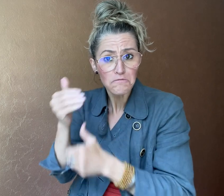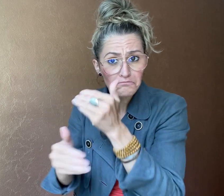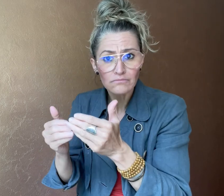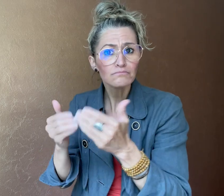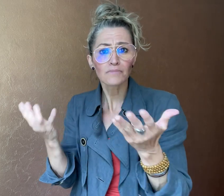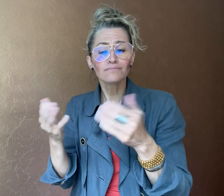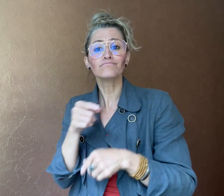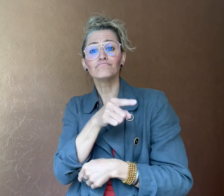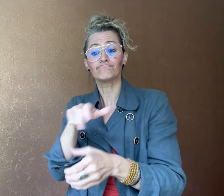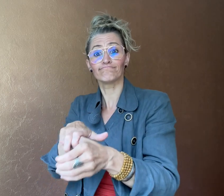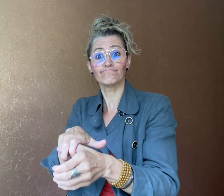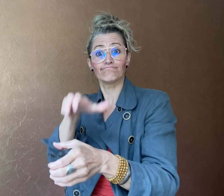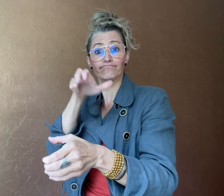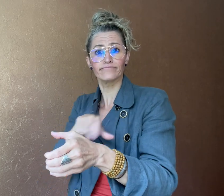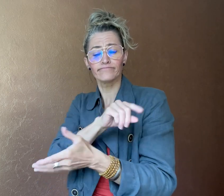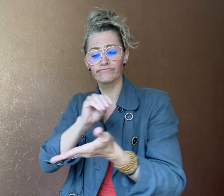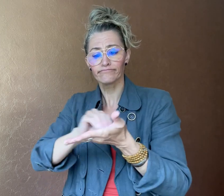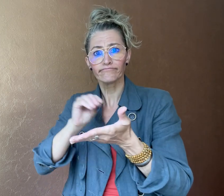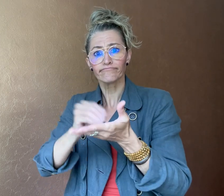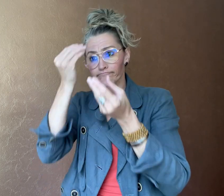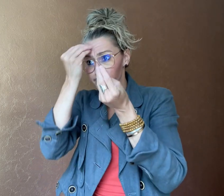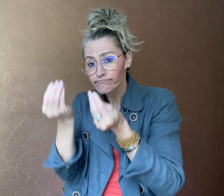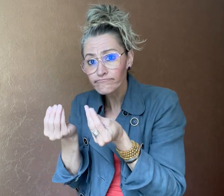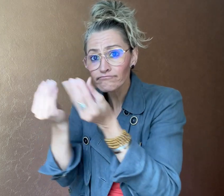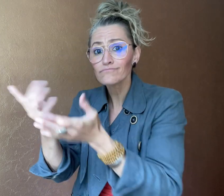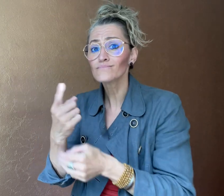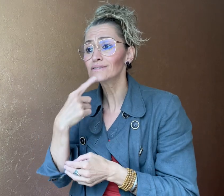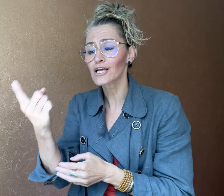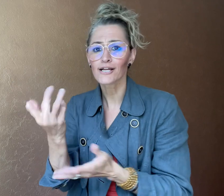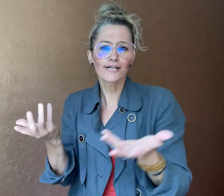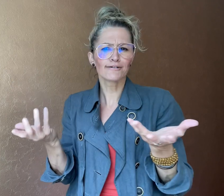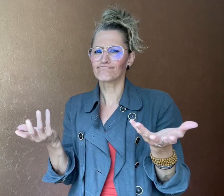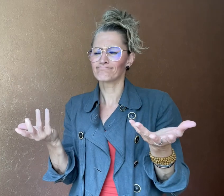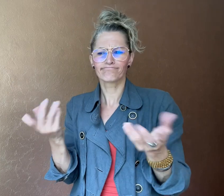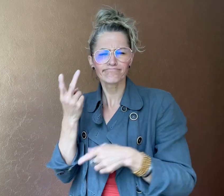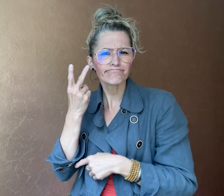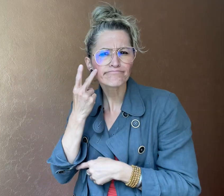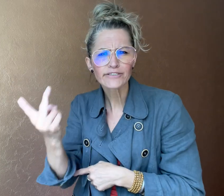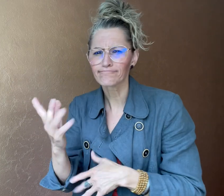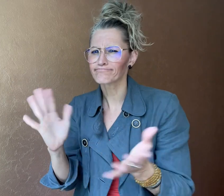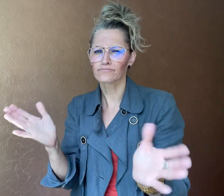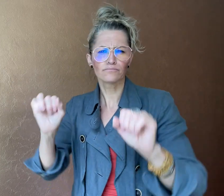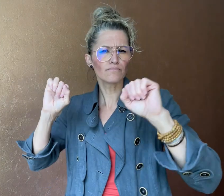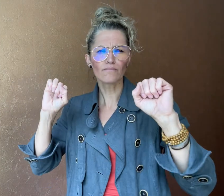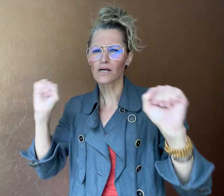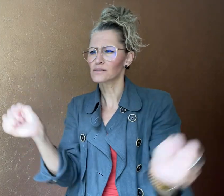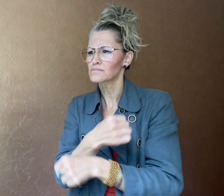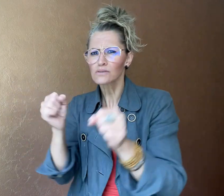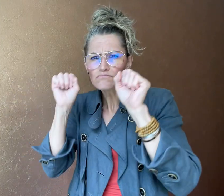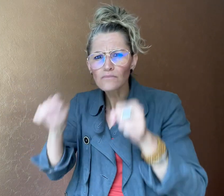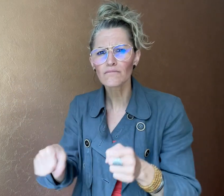In his resignation letter, he stated "No amount